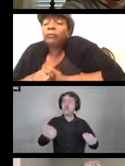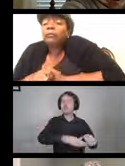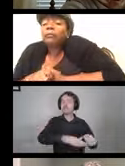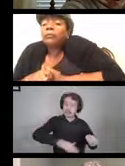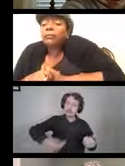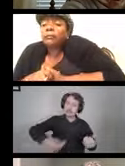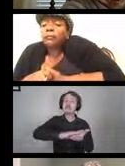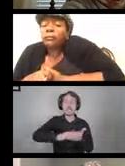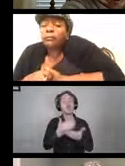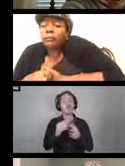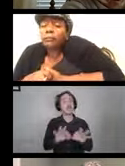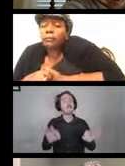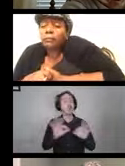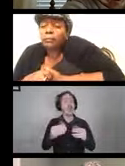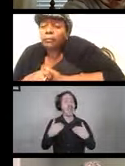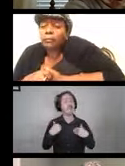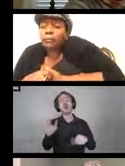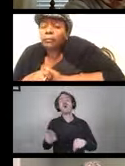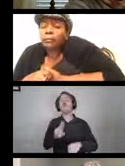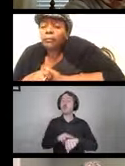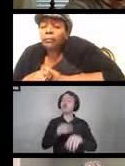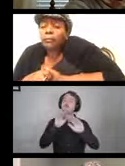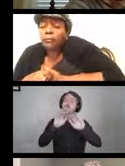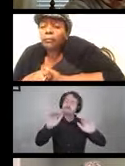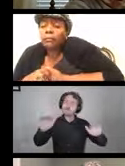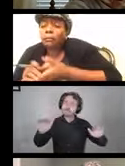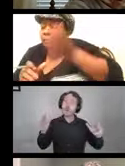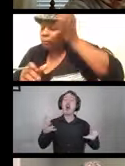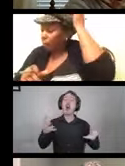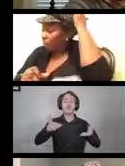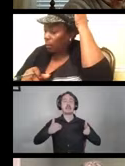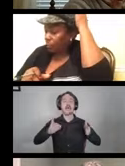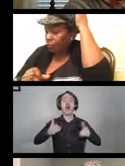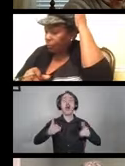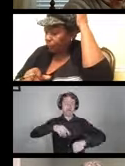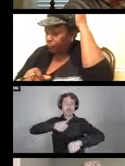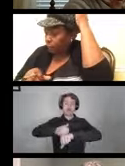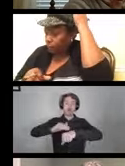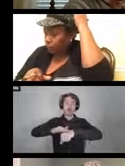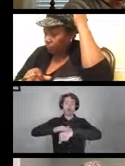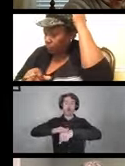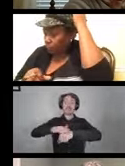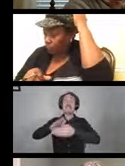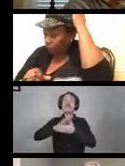And you want to allow the surface to air dry thoroughly.